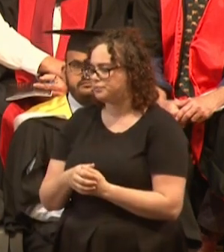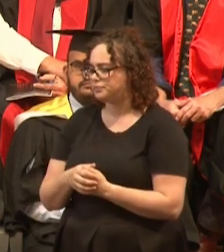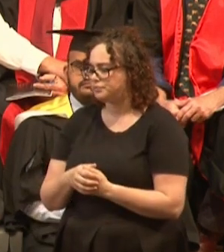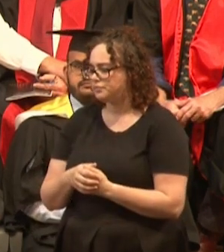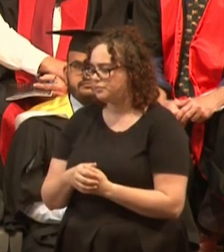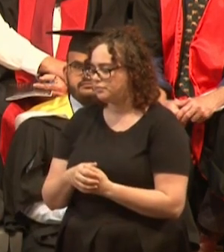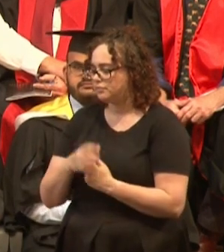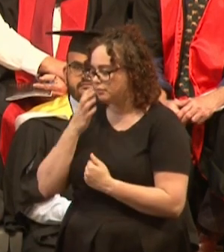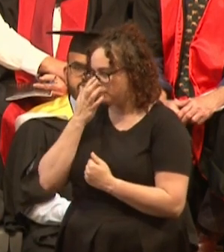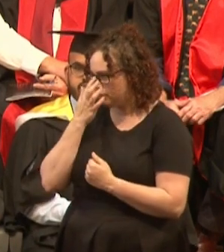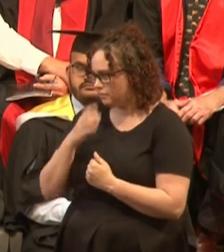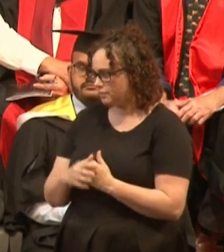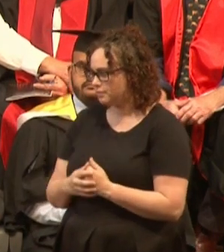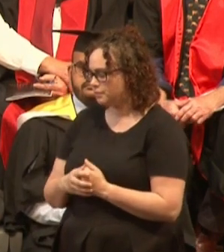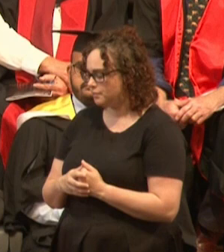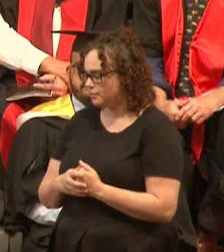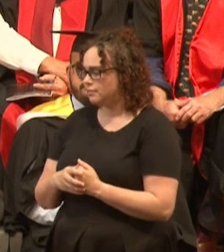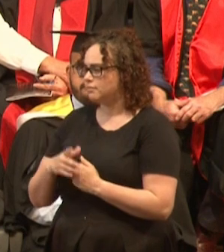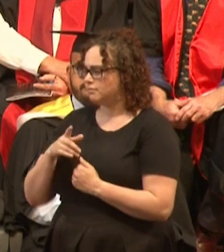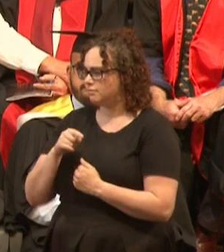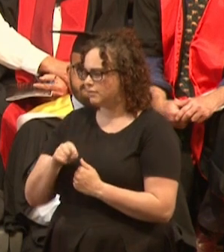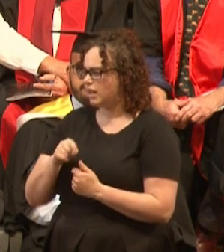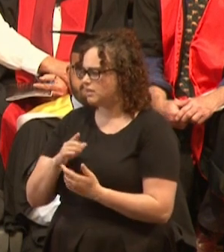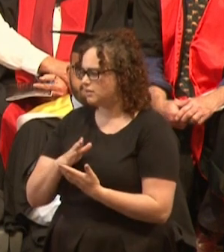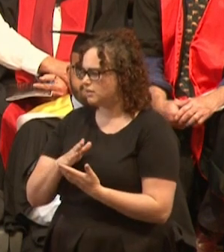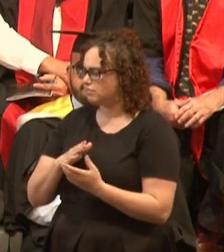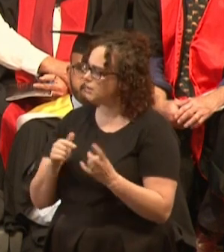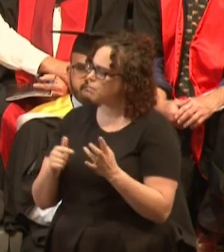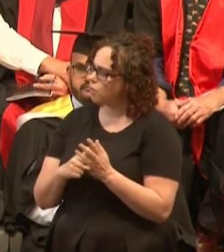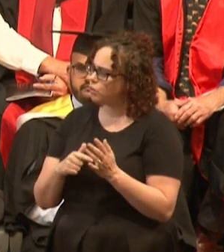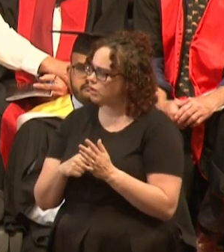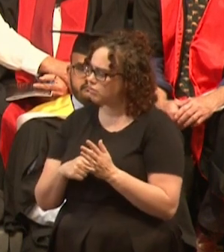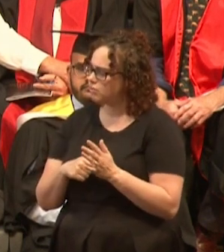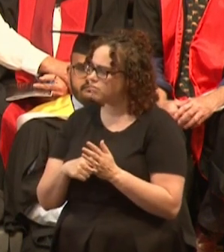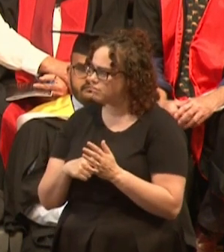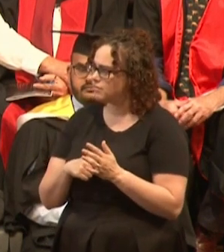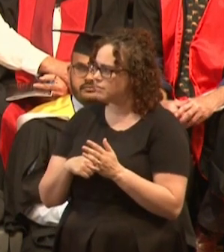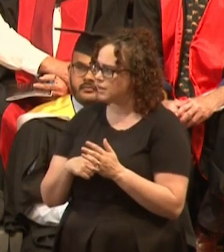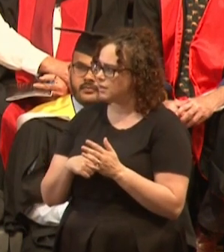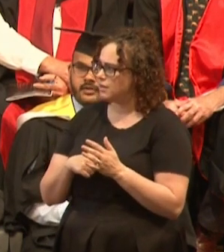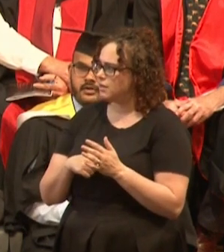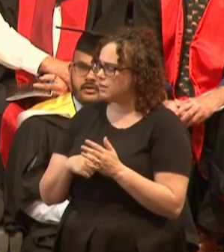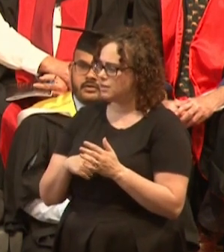that matter most, that make a difference. It makes all the blood, sweat, and tears worth it;